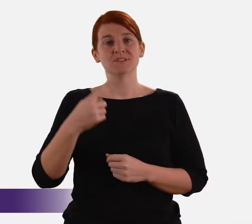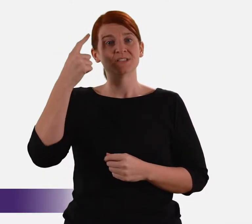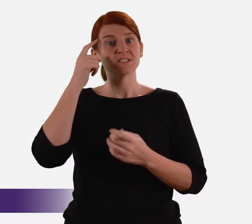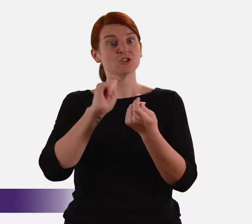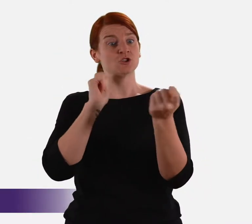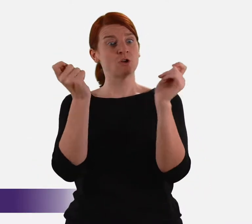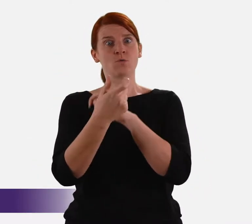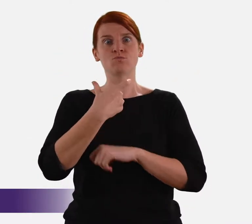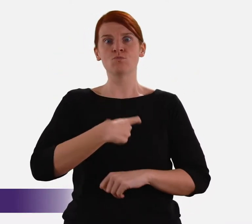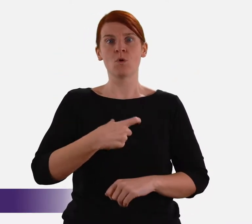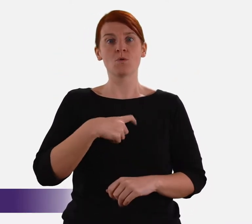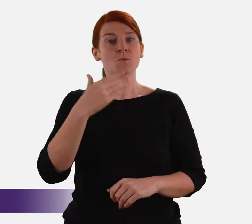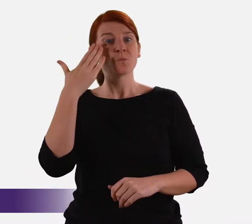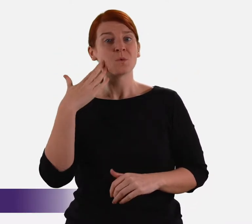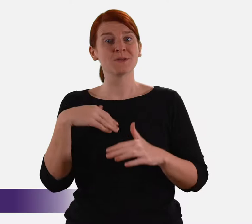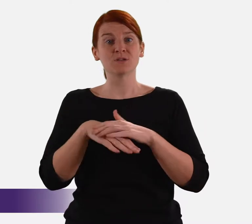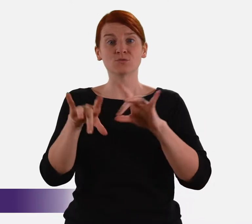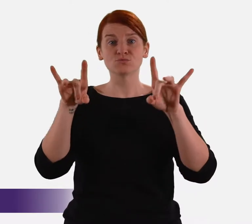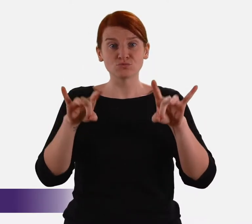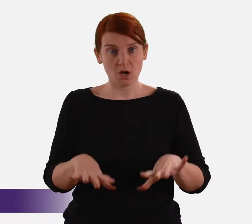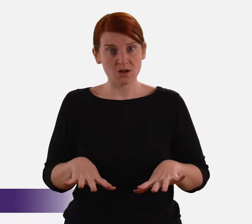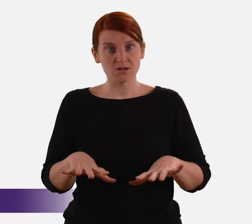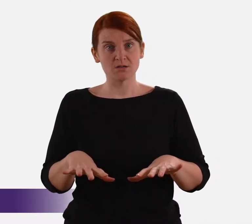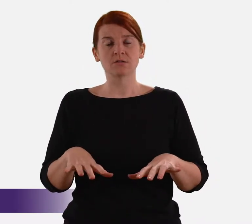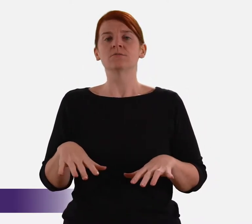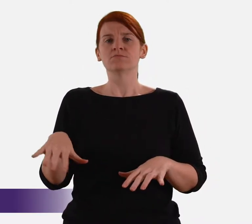Think of the changed role of women in Australia and the virtually universal contemporary recognition of the